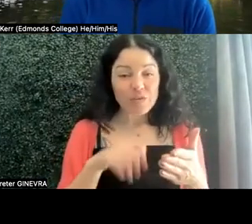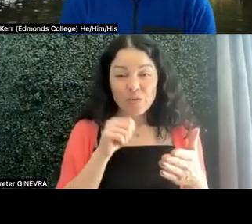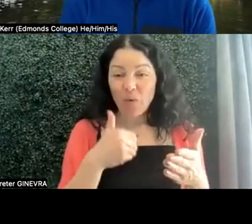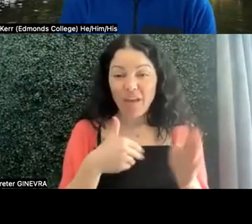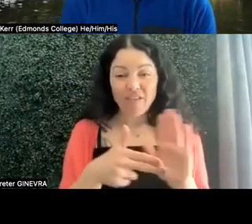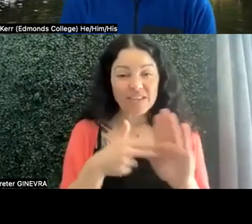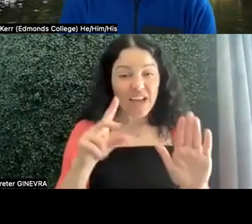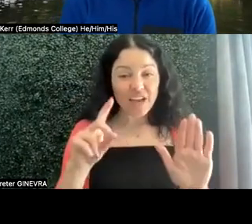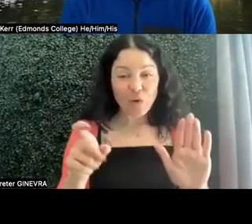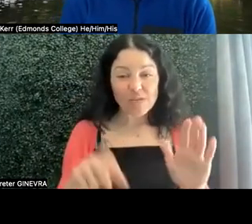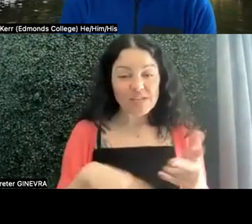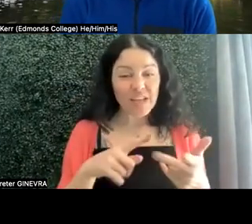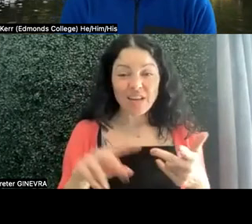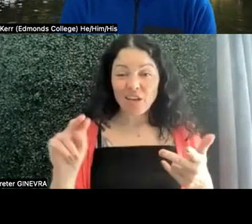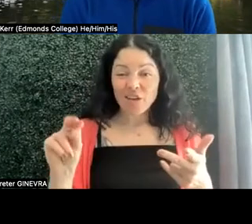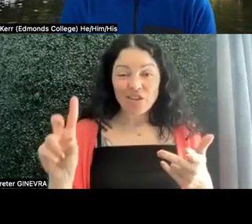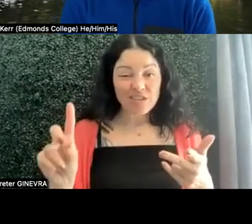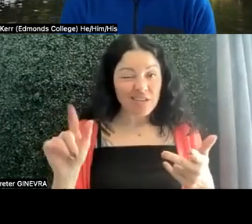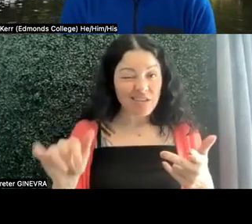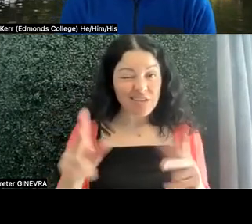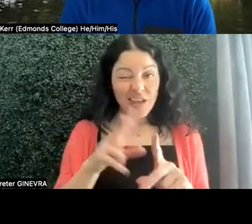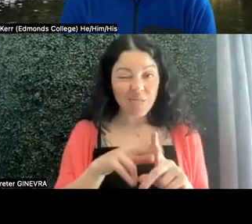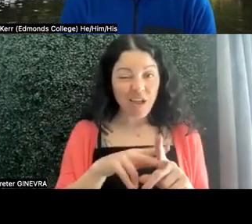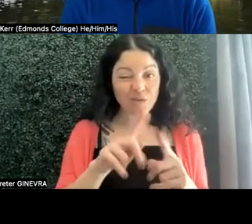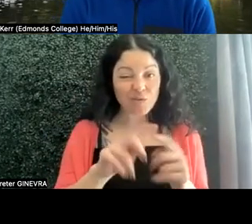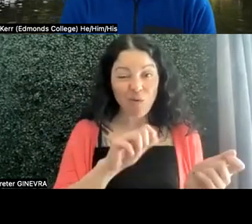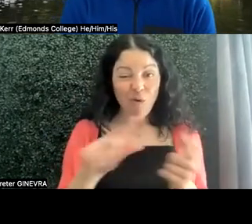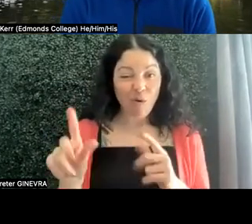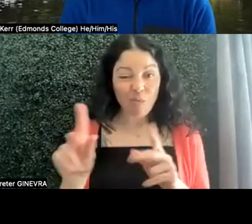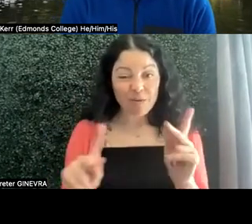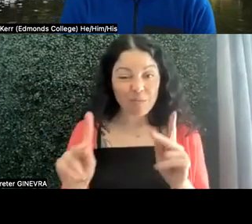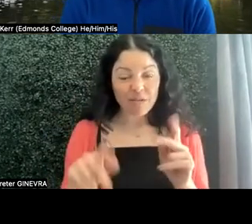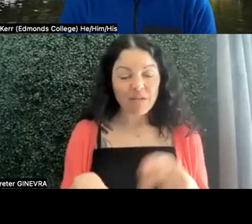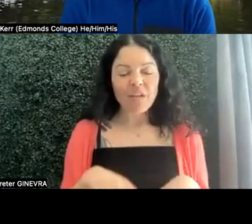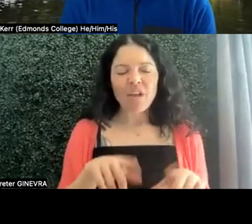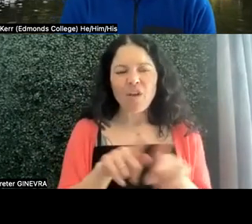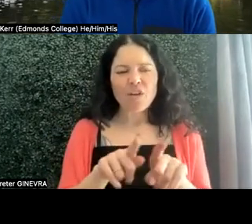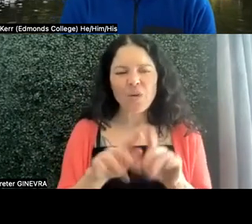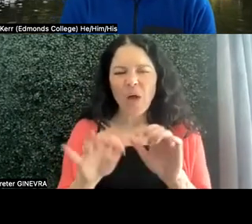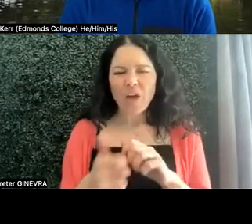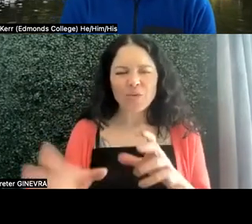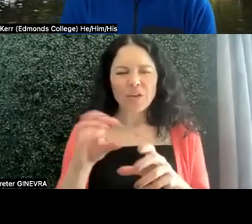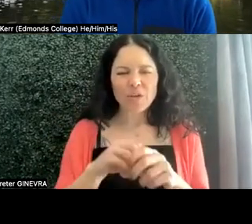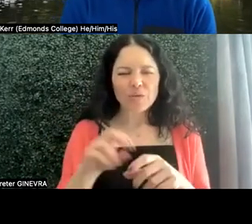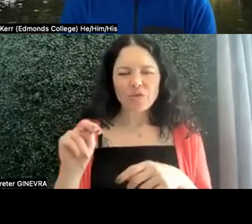neurodiversity apply to every person? Also how do we incorporate, communicate neurodiversity goals in our learning objectives.